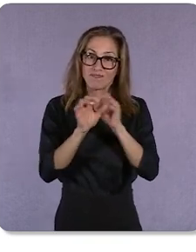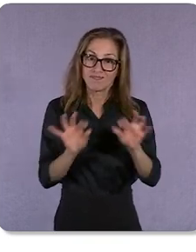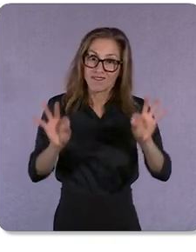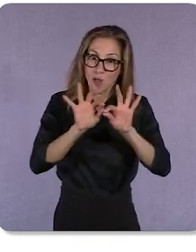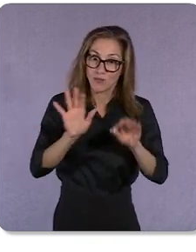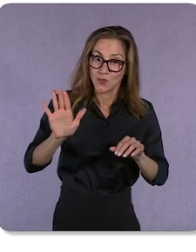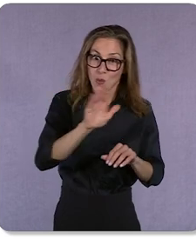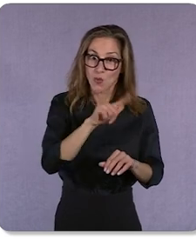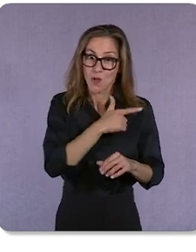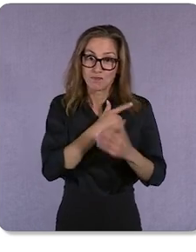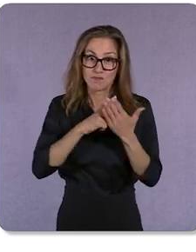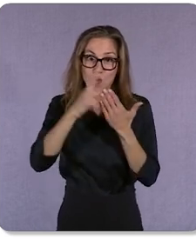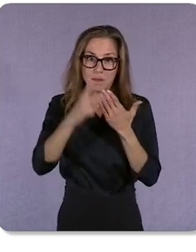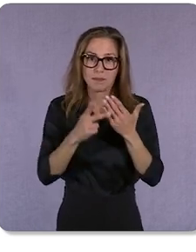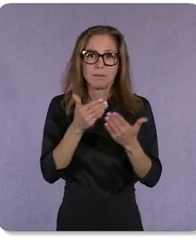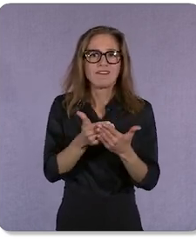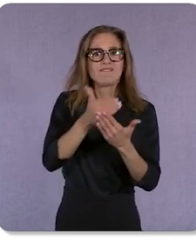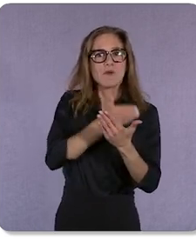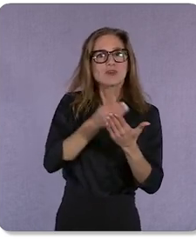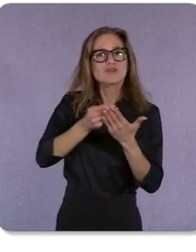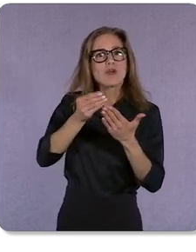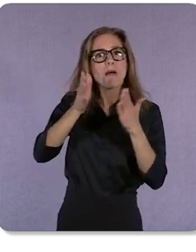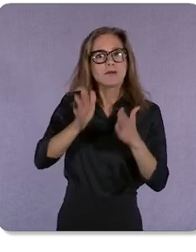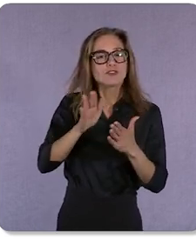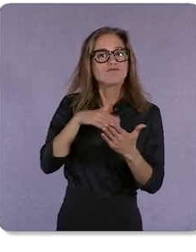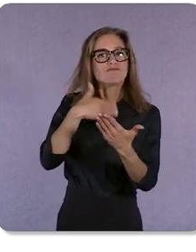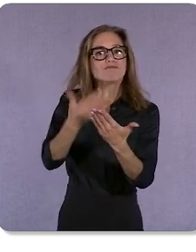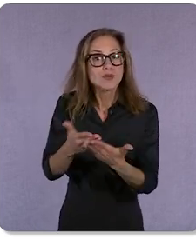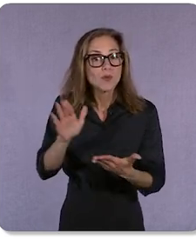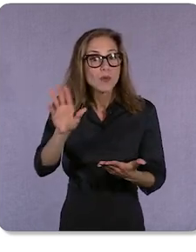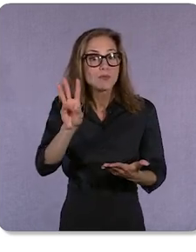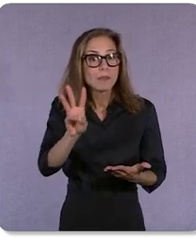before shoppers even get to your website or to the front door of your store…